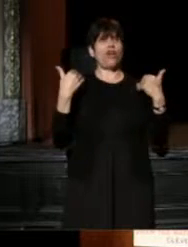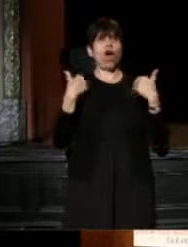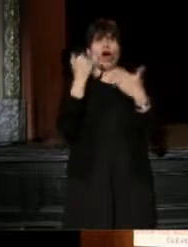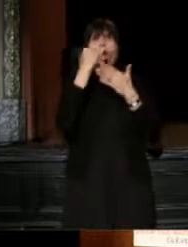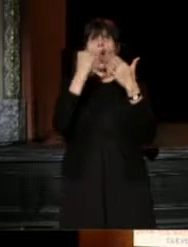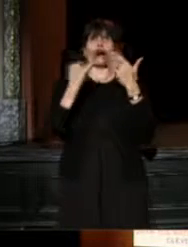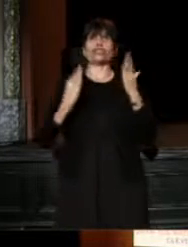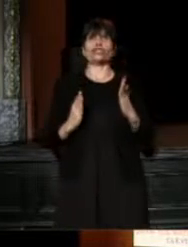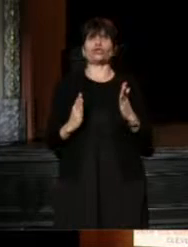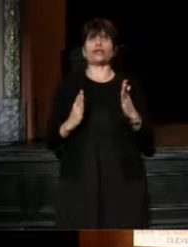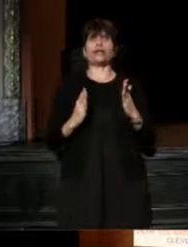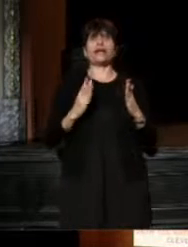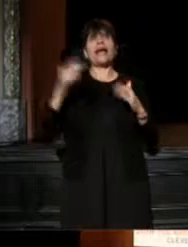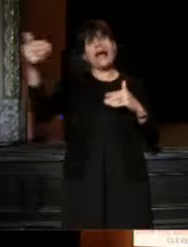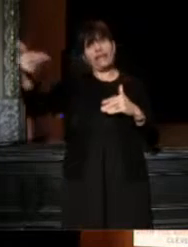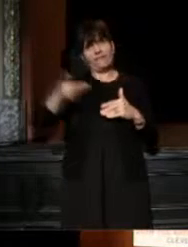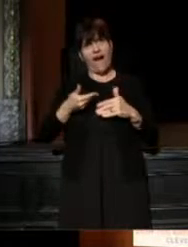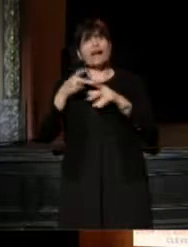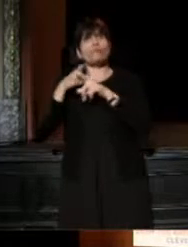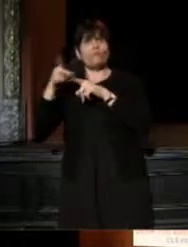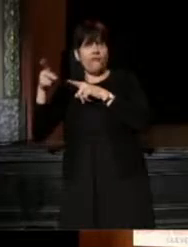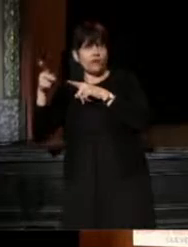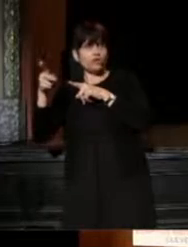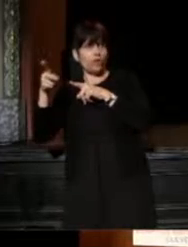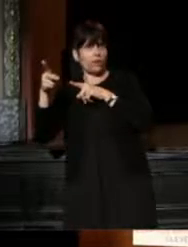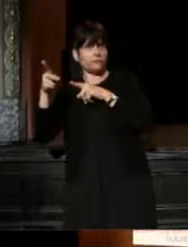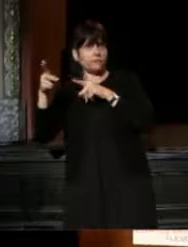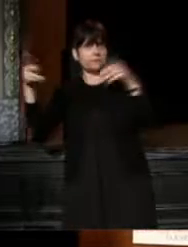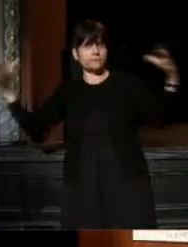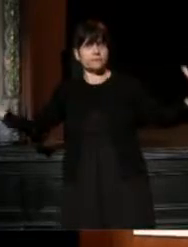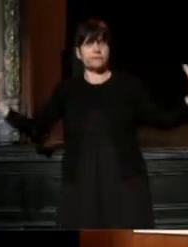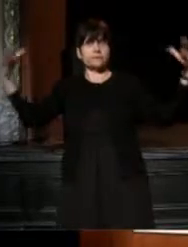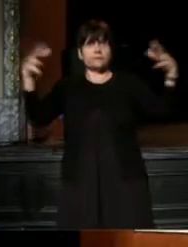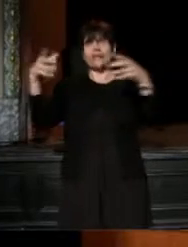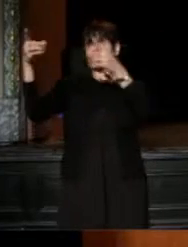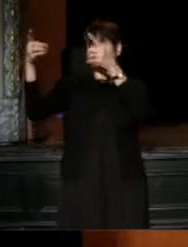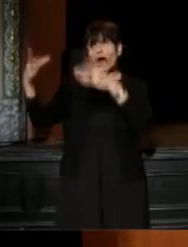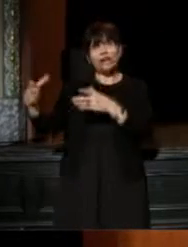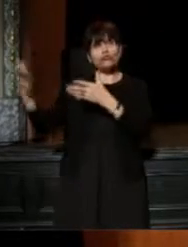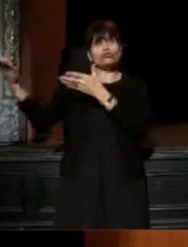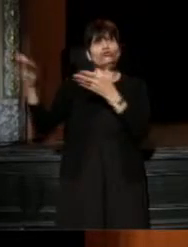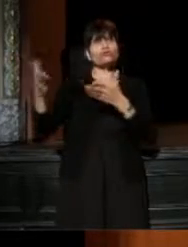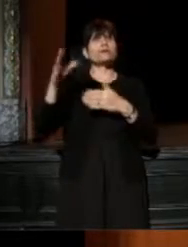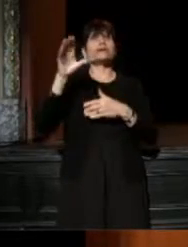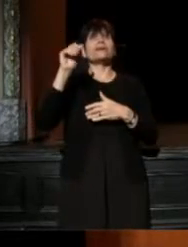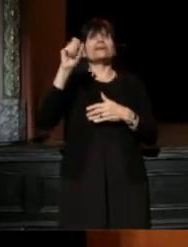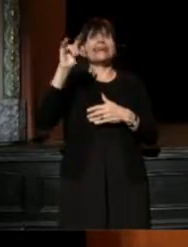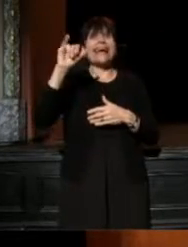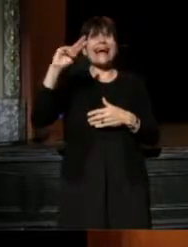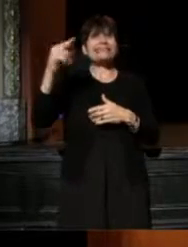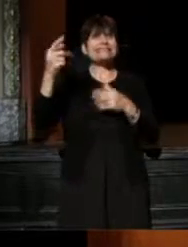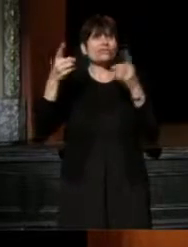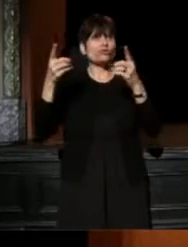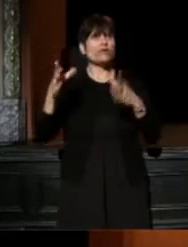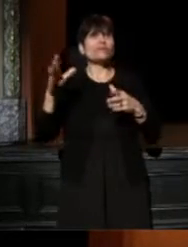and to invite in professionals, and directors, and casting directors, who were going to cast them,